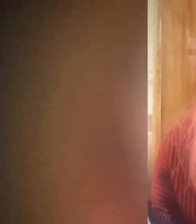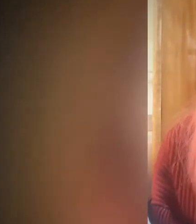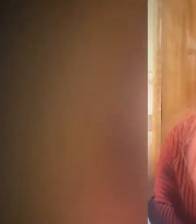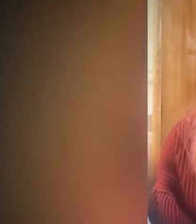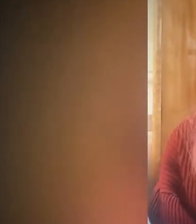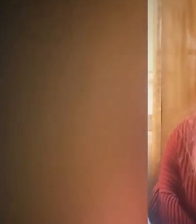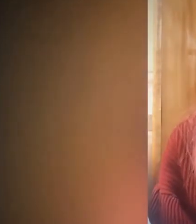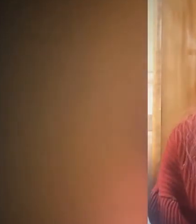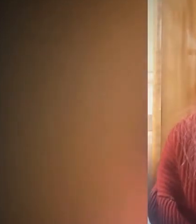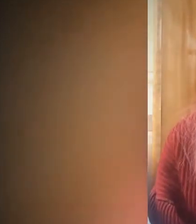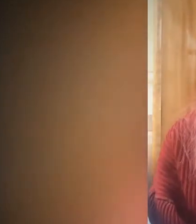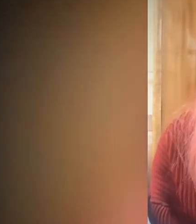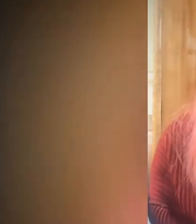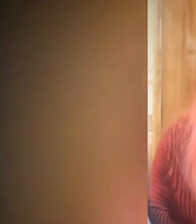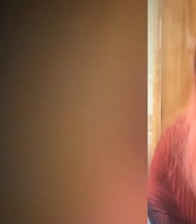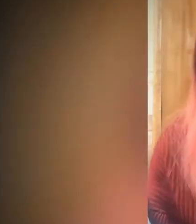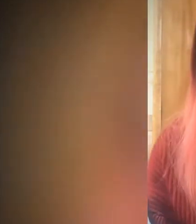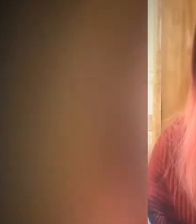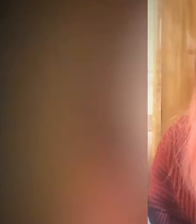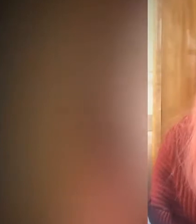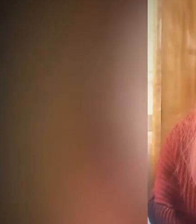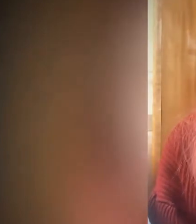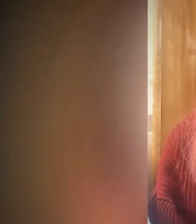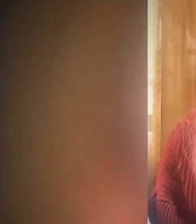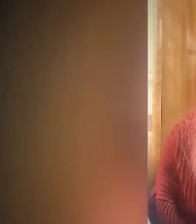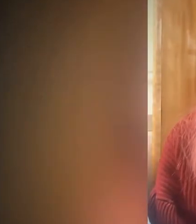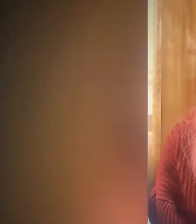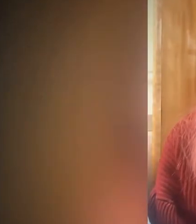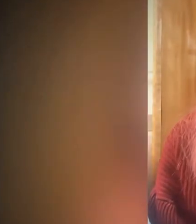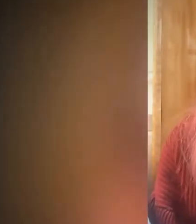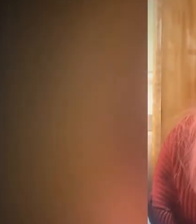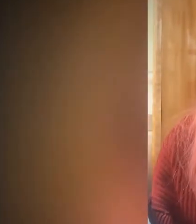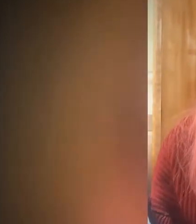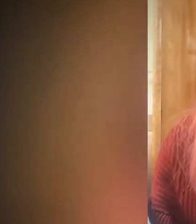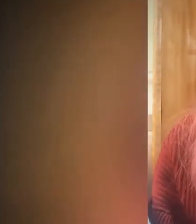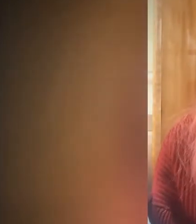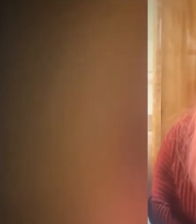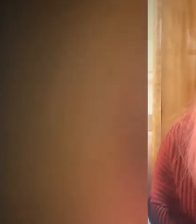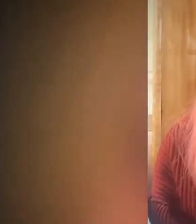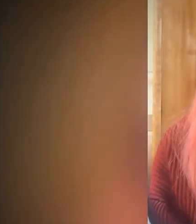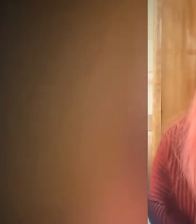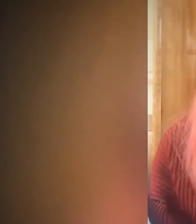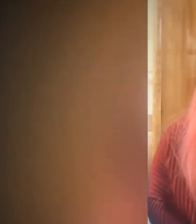Instead, we, as the proper representatives of the young generation must acknowledge